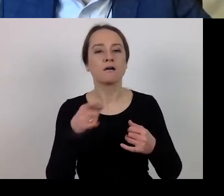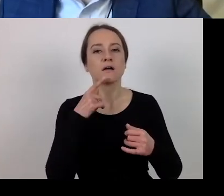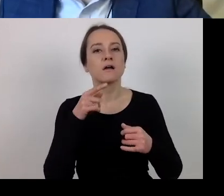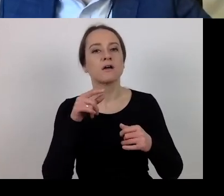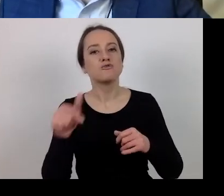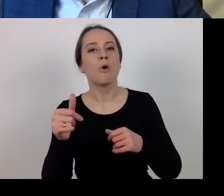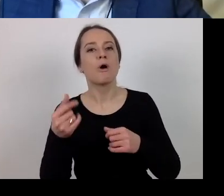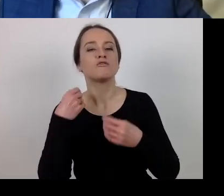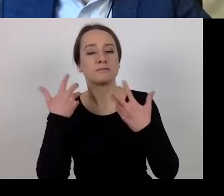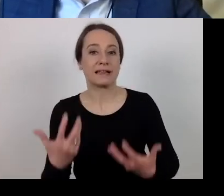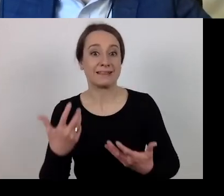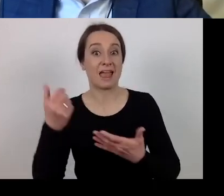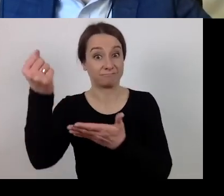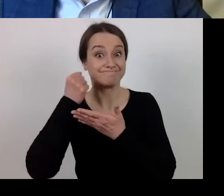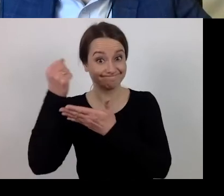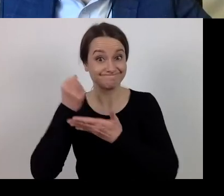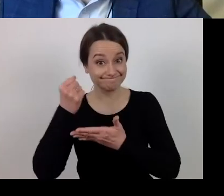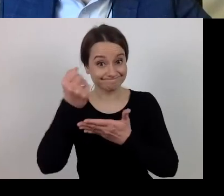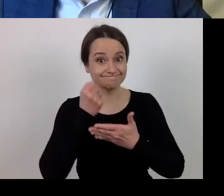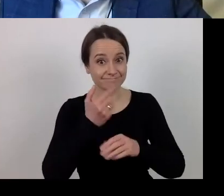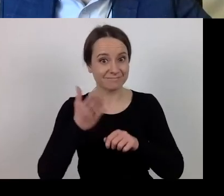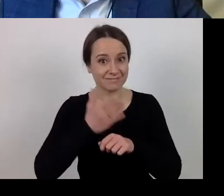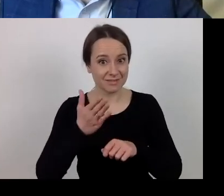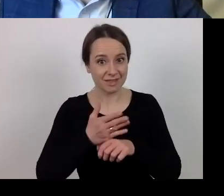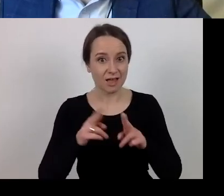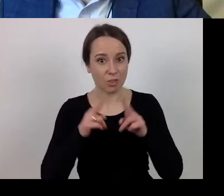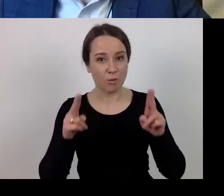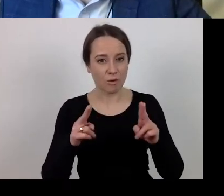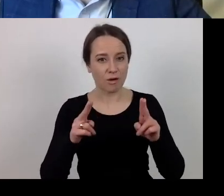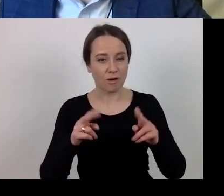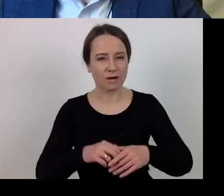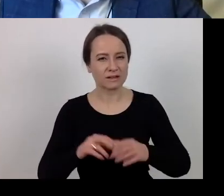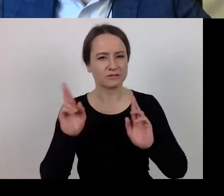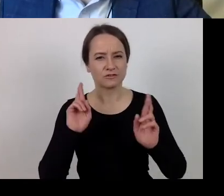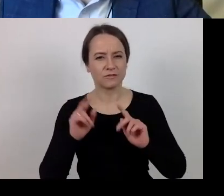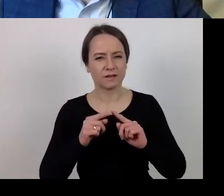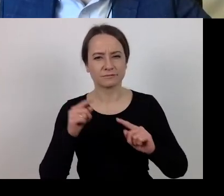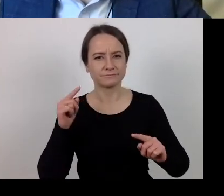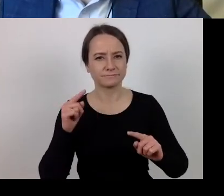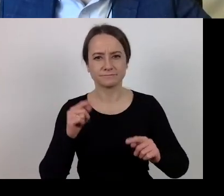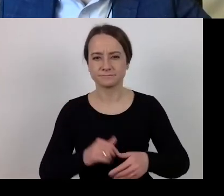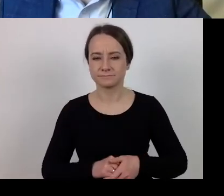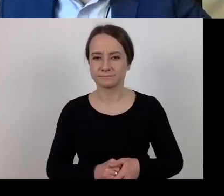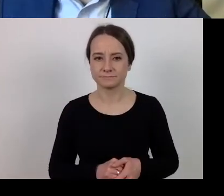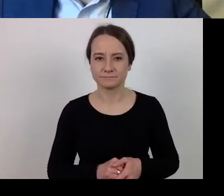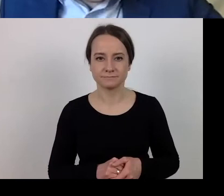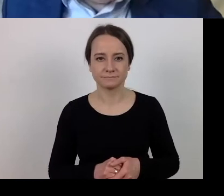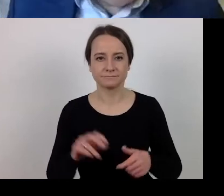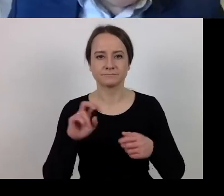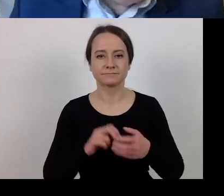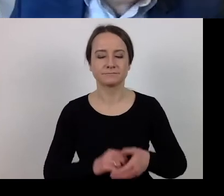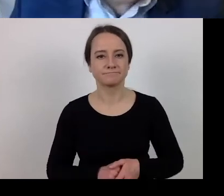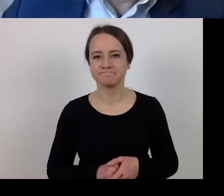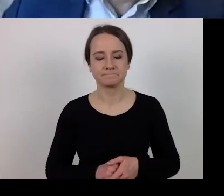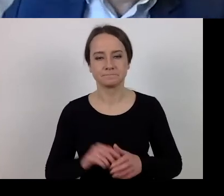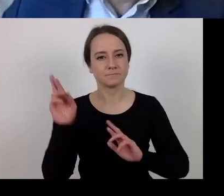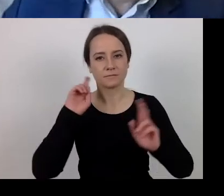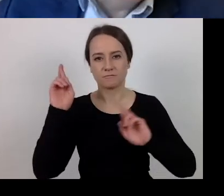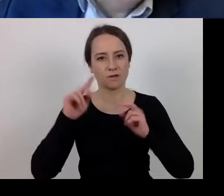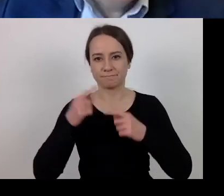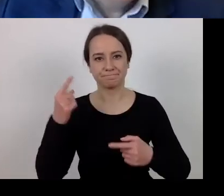it also must be in writing,